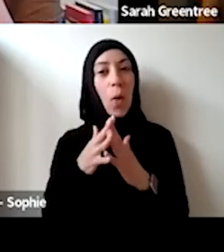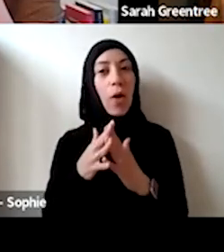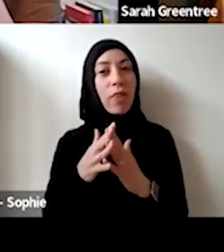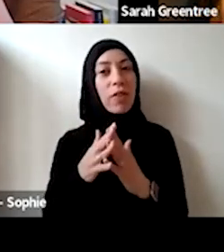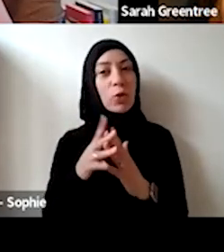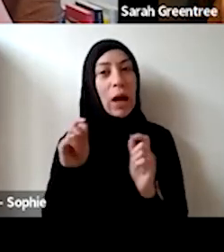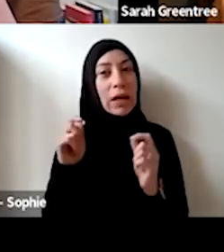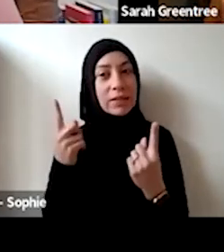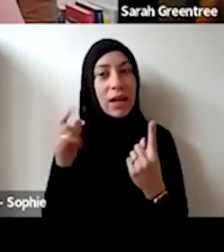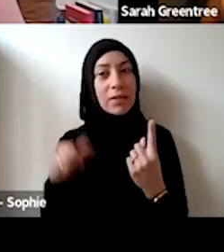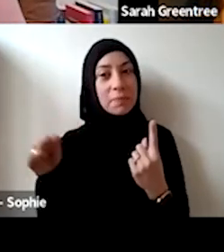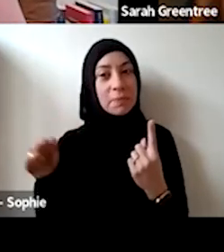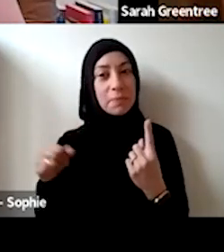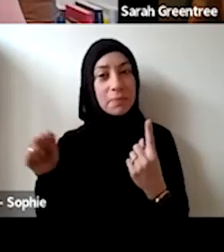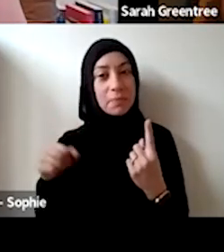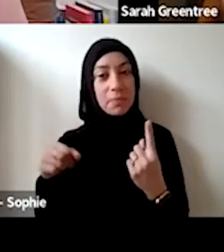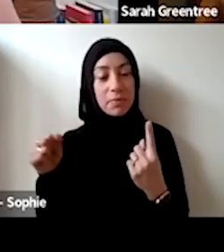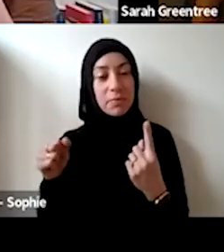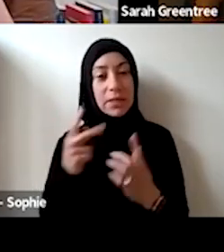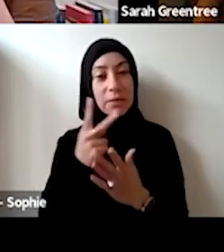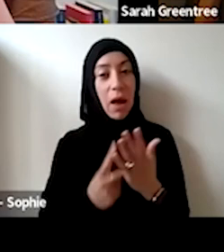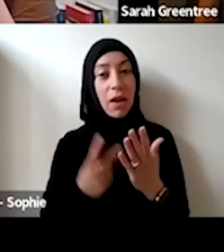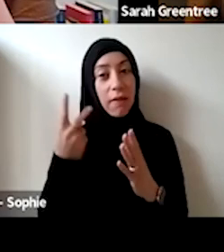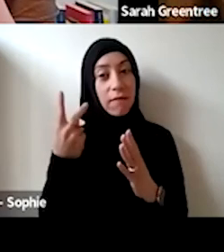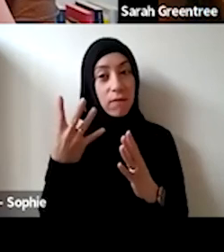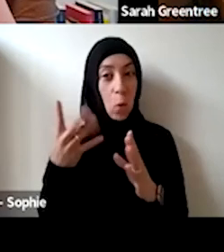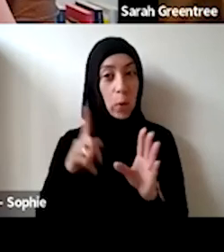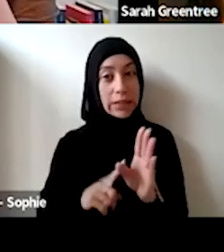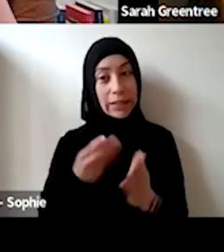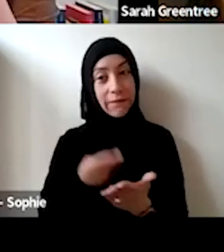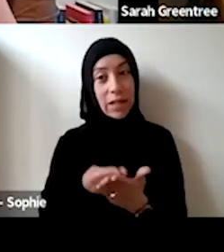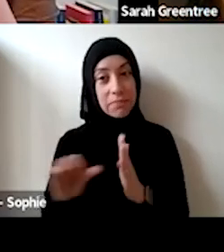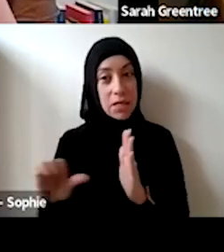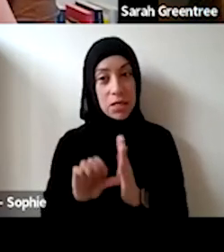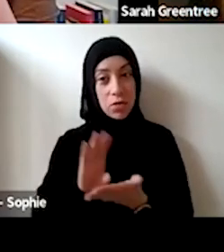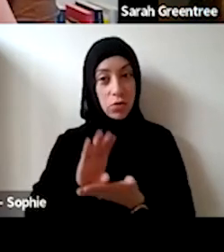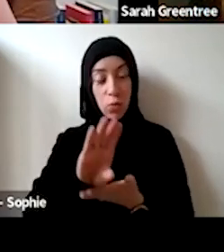know we do as part of the 4 year investment doing best into community organizations, and